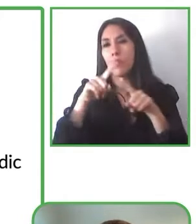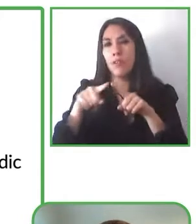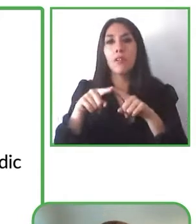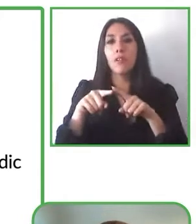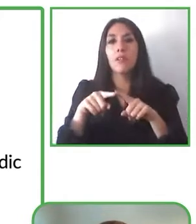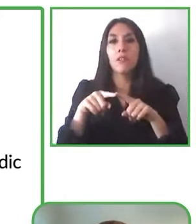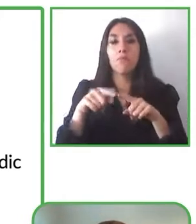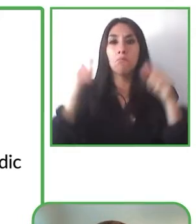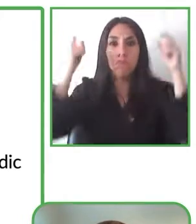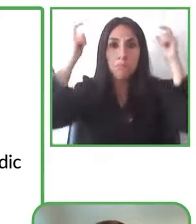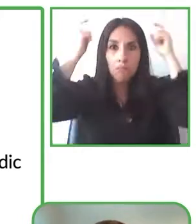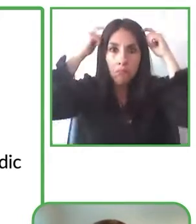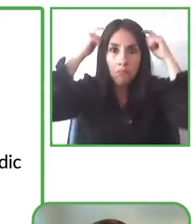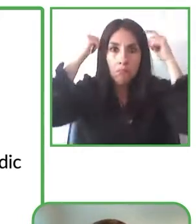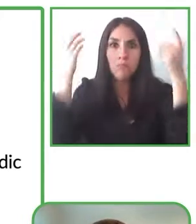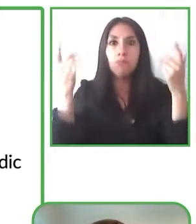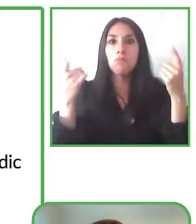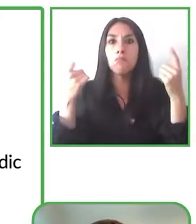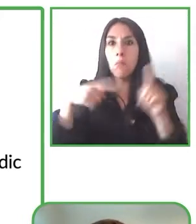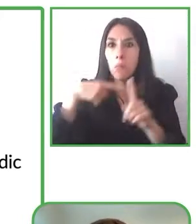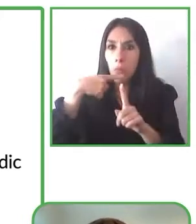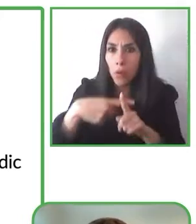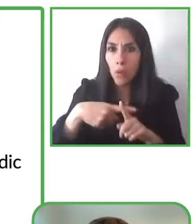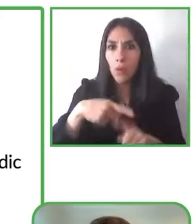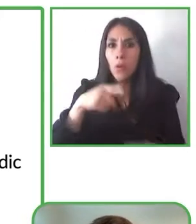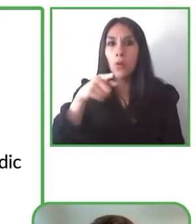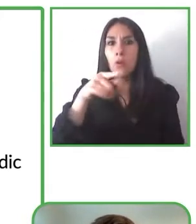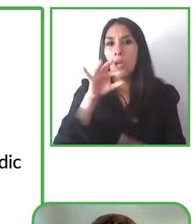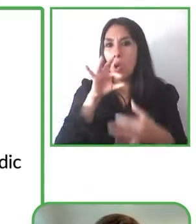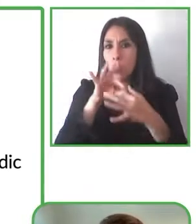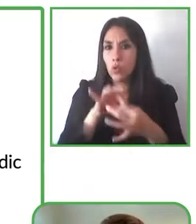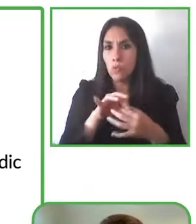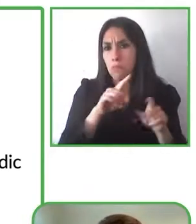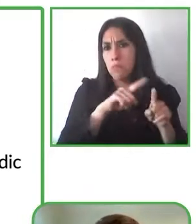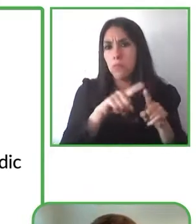then in the app you'll be able to search for the movie that you're about to watch on your